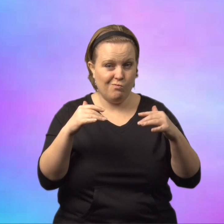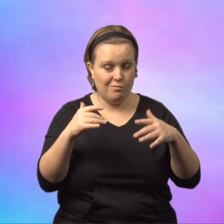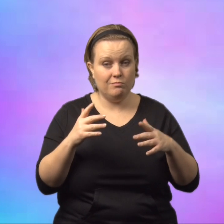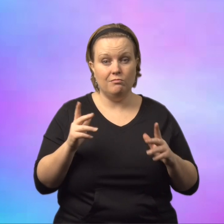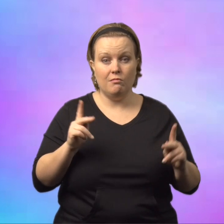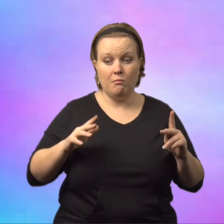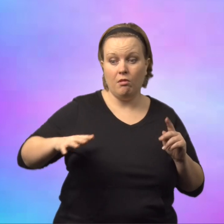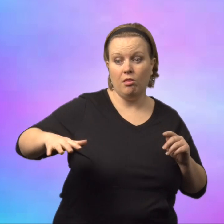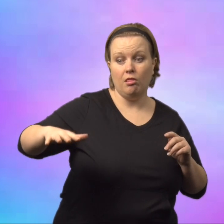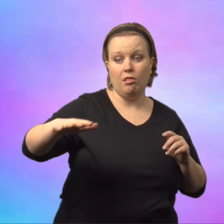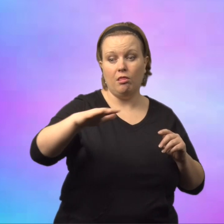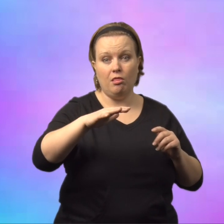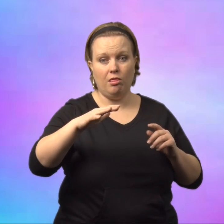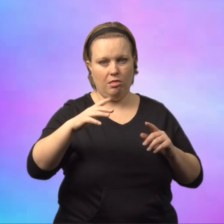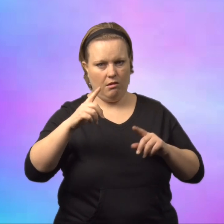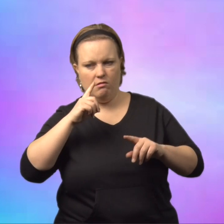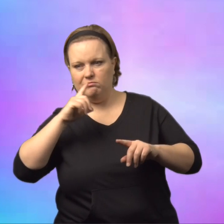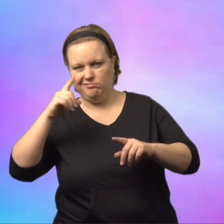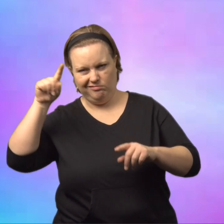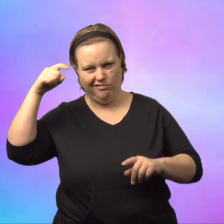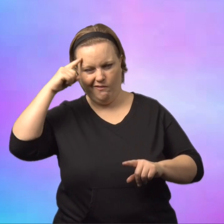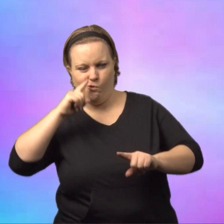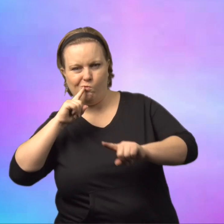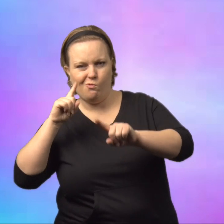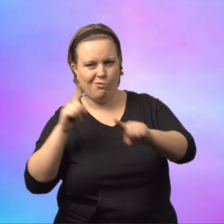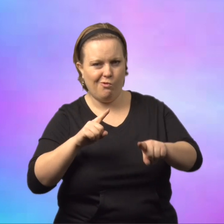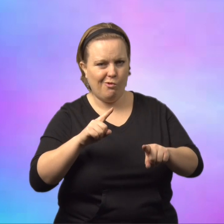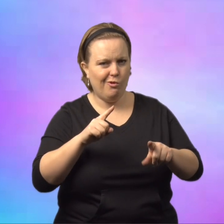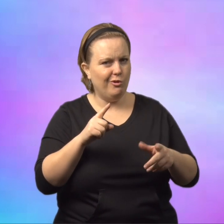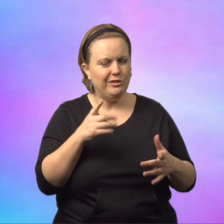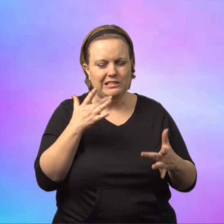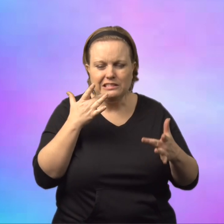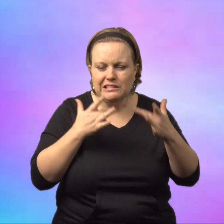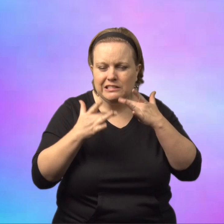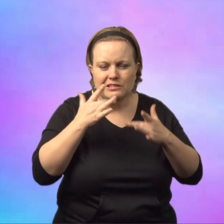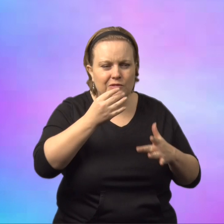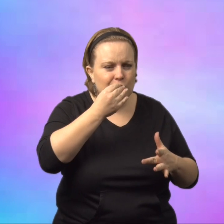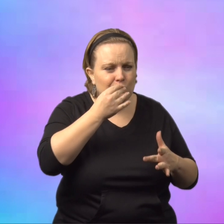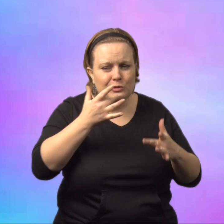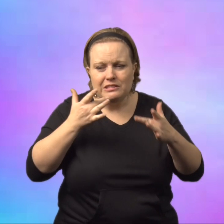For example, during times of war, the people are ordered by the government